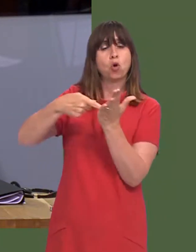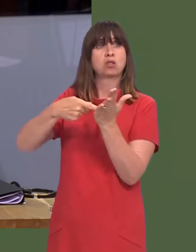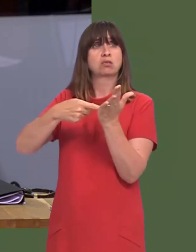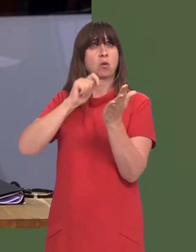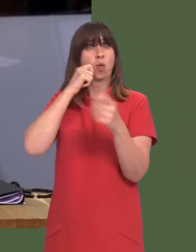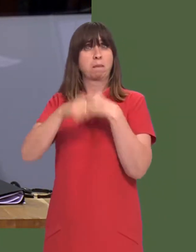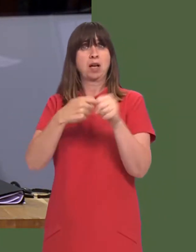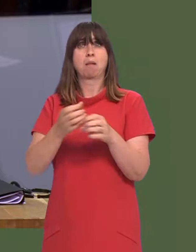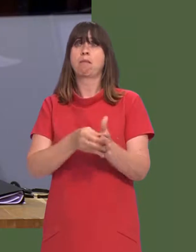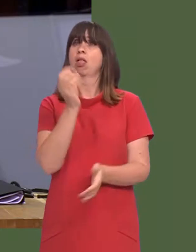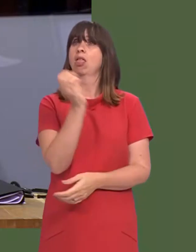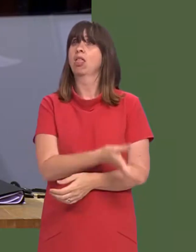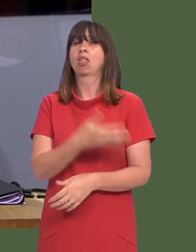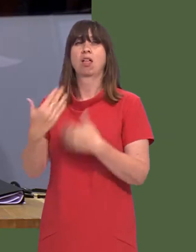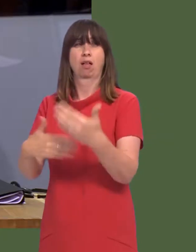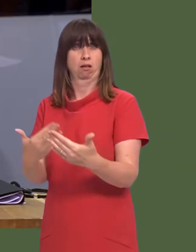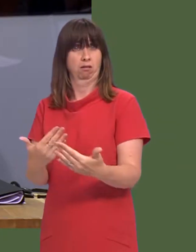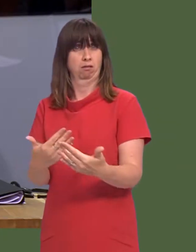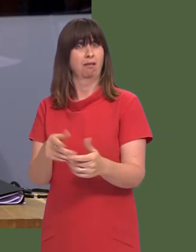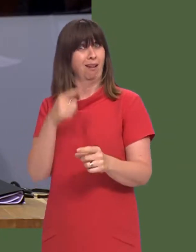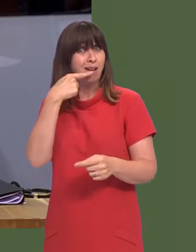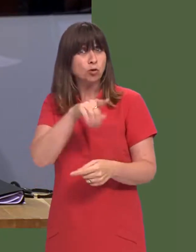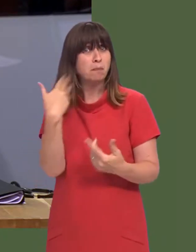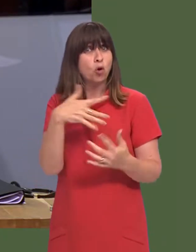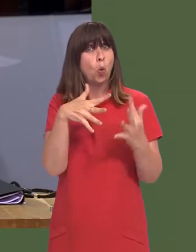the end of many other commissions that the Government has commissionedóand I use the